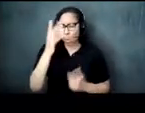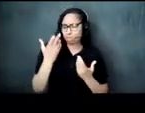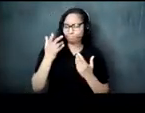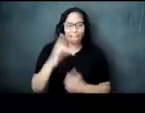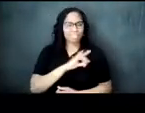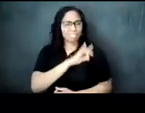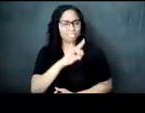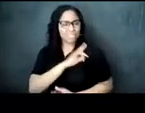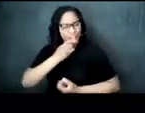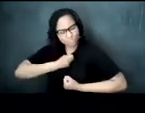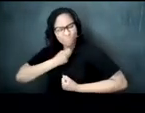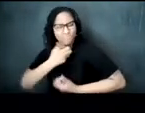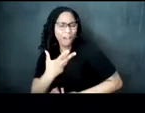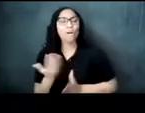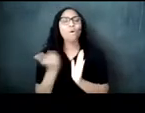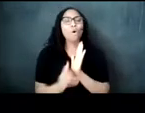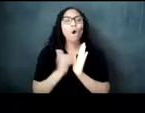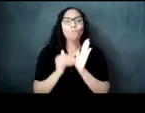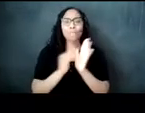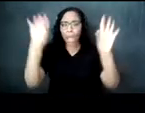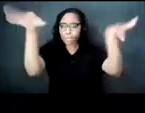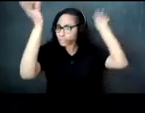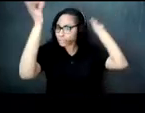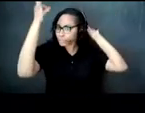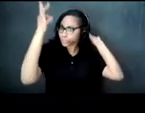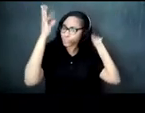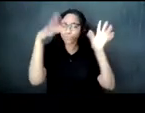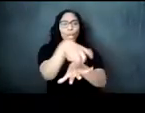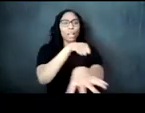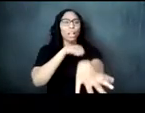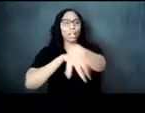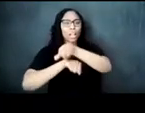often ladies sport hats gloves and brightly covered suits and dresses